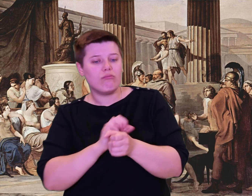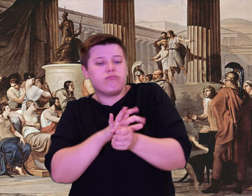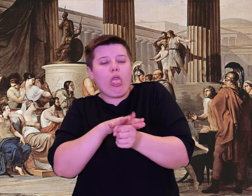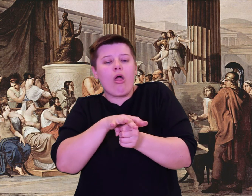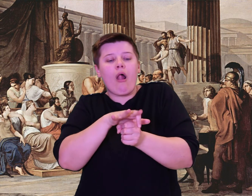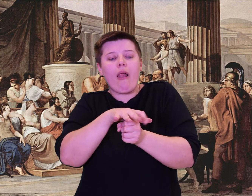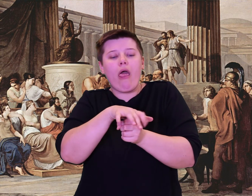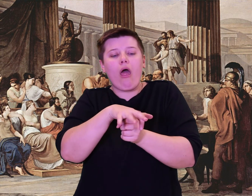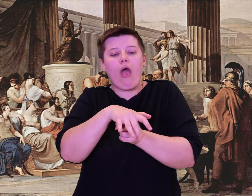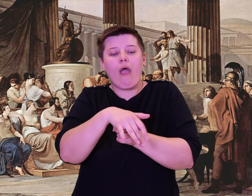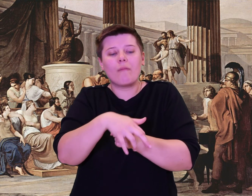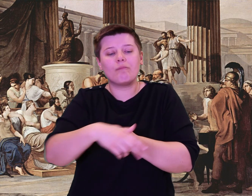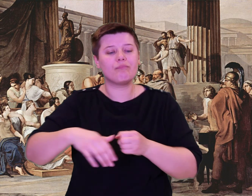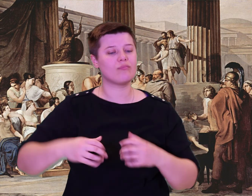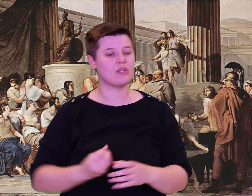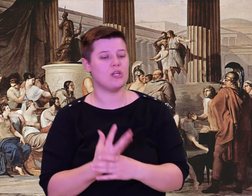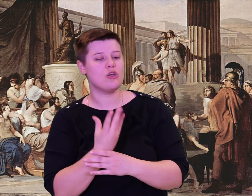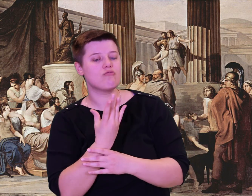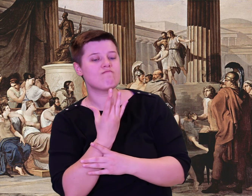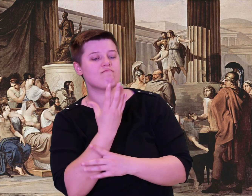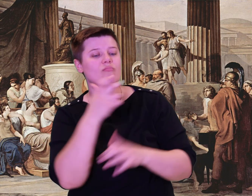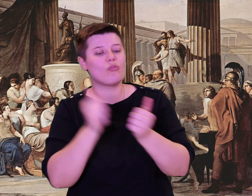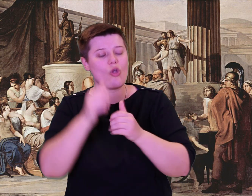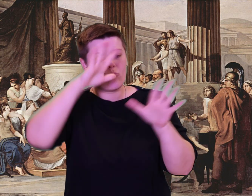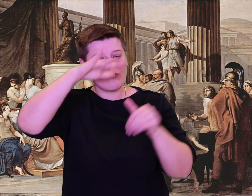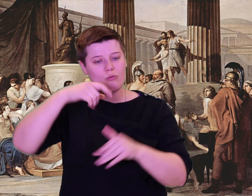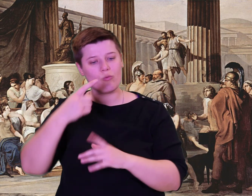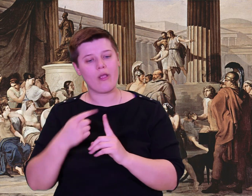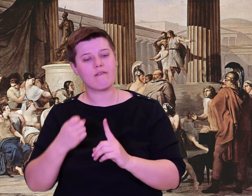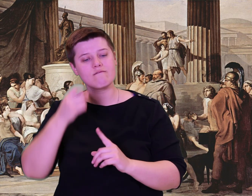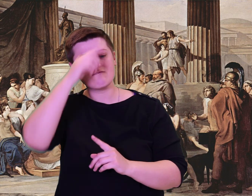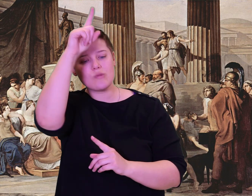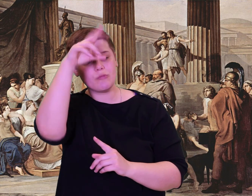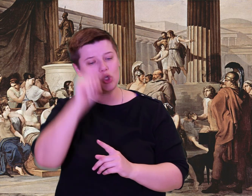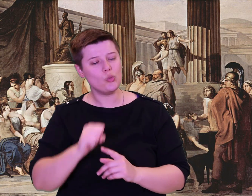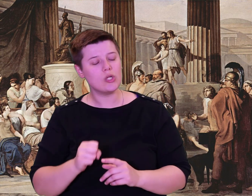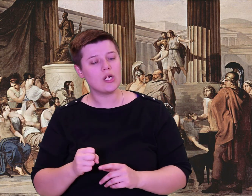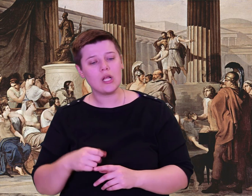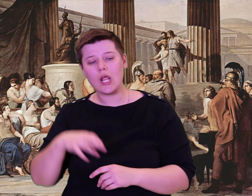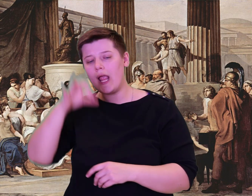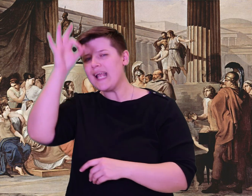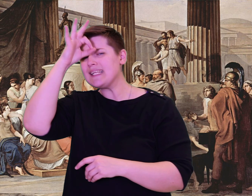They embarked and sat along the rowing benches, side-by-side, and struck the